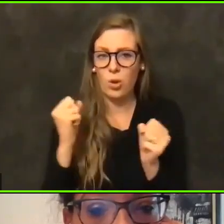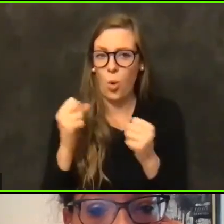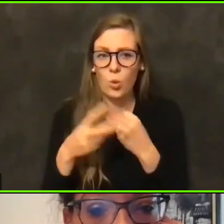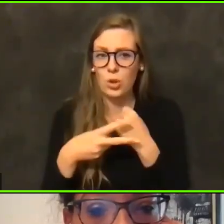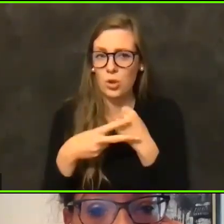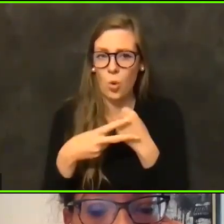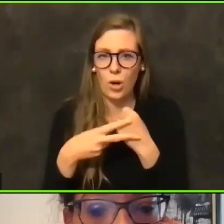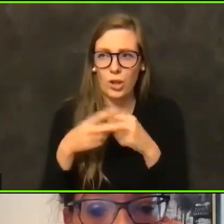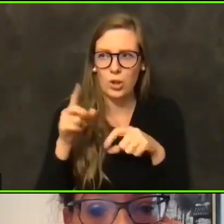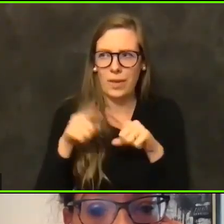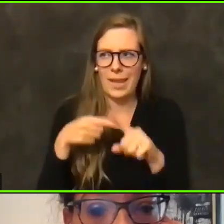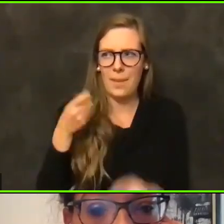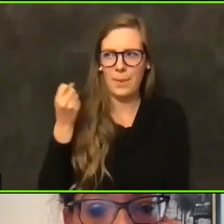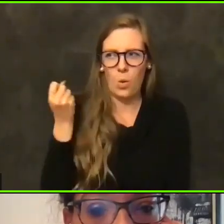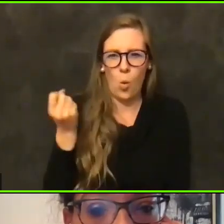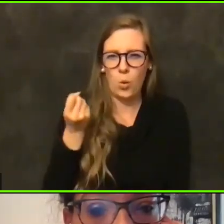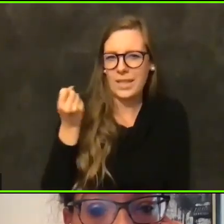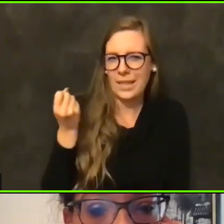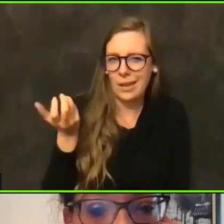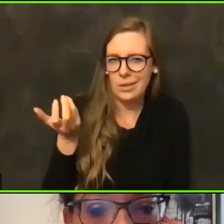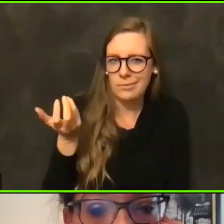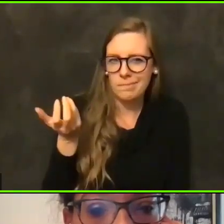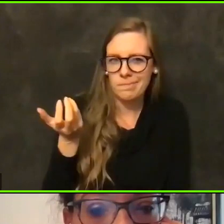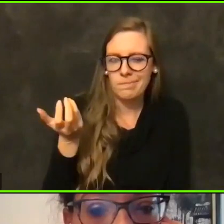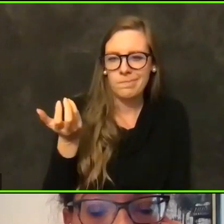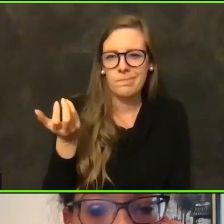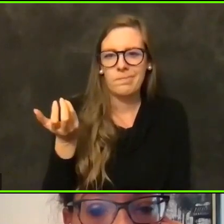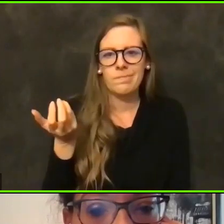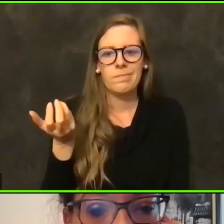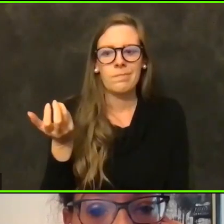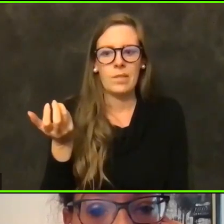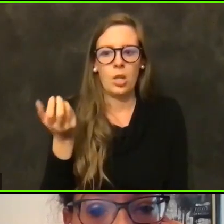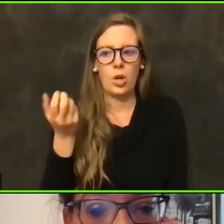can't hold on to that vaccine very long administered as soon as they get it